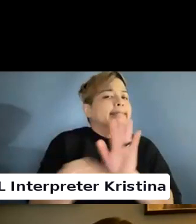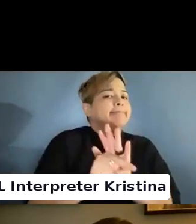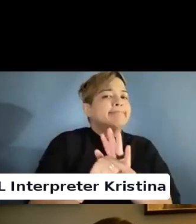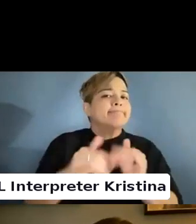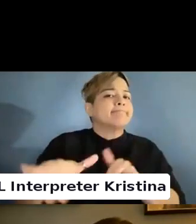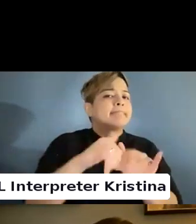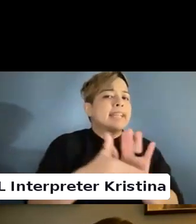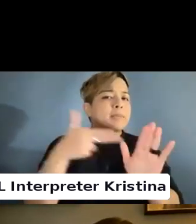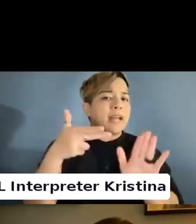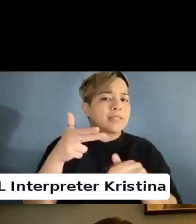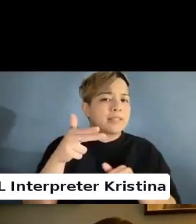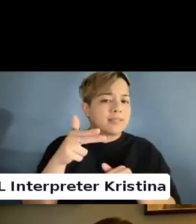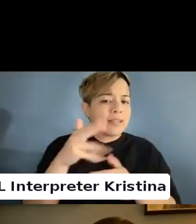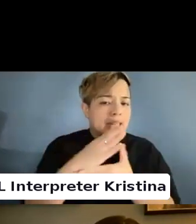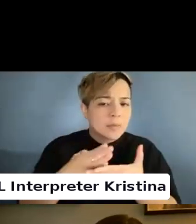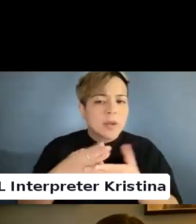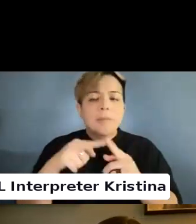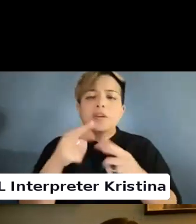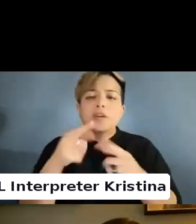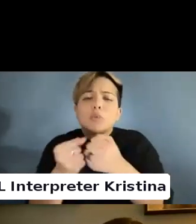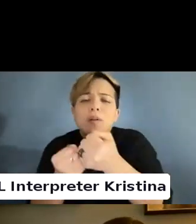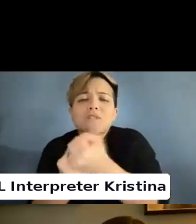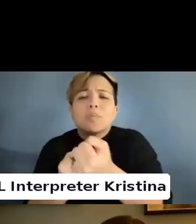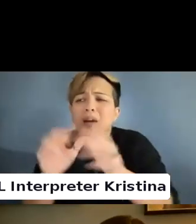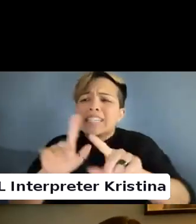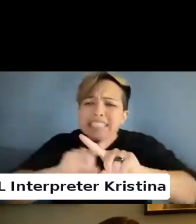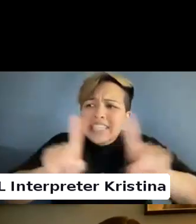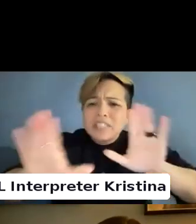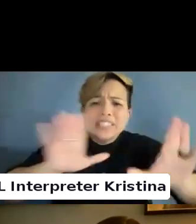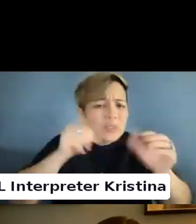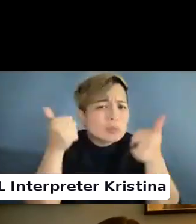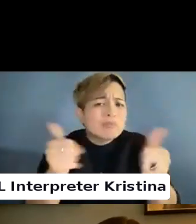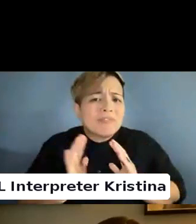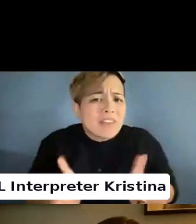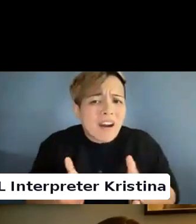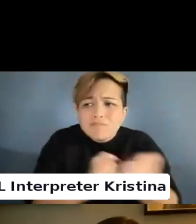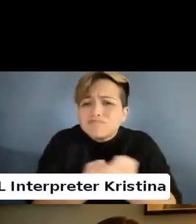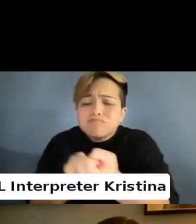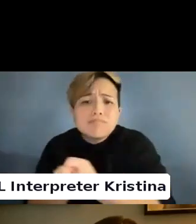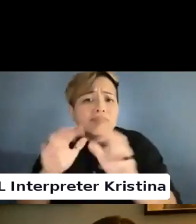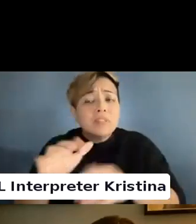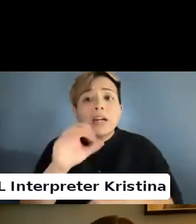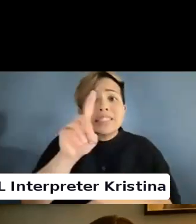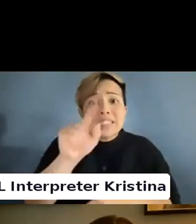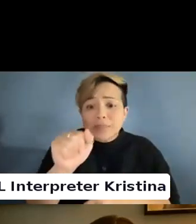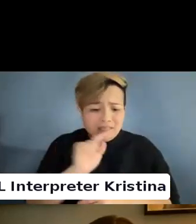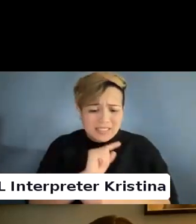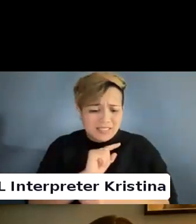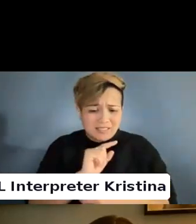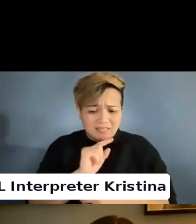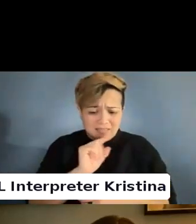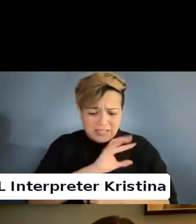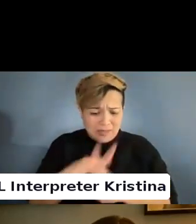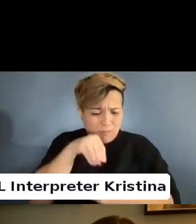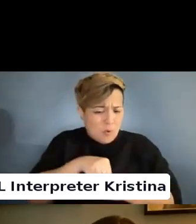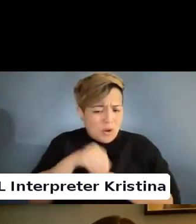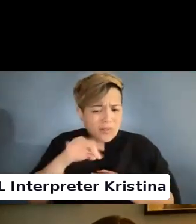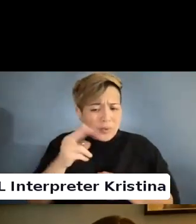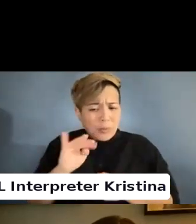And affirm difference and disability as an inherent part of humanity as a way of being.